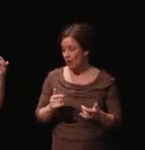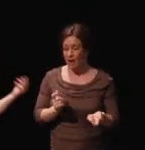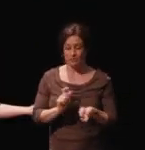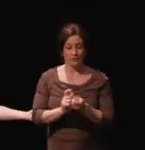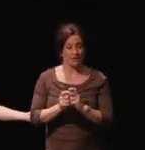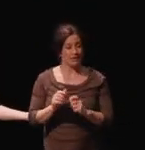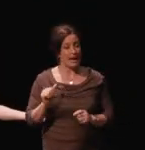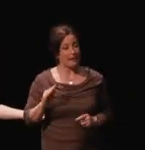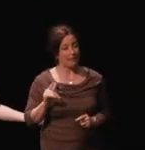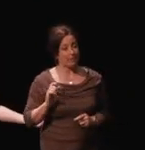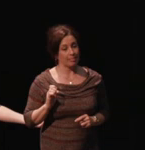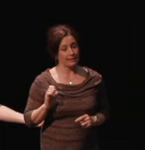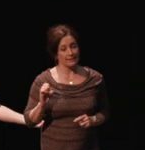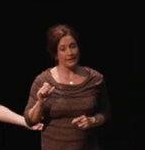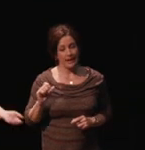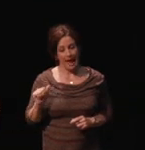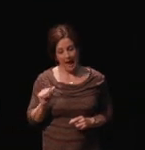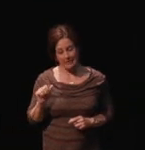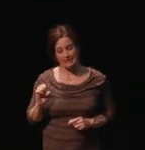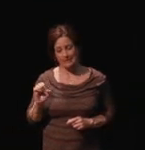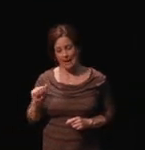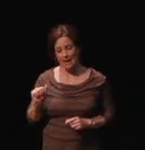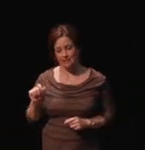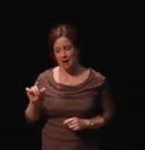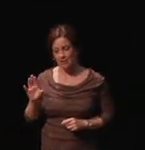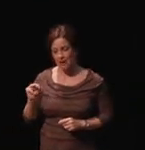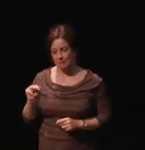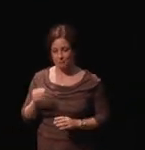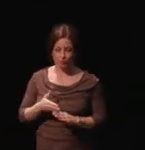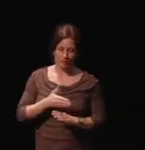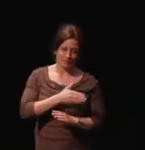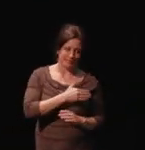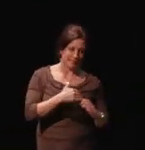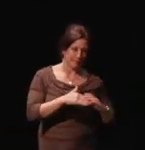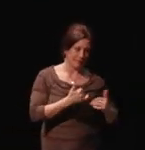previous email addresses, all still work. You can provide feedback via